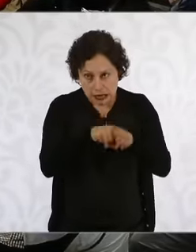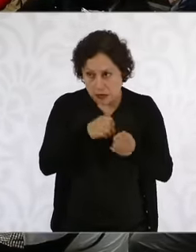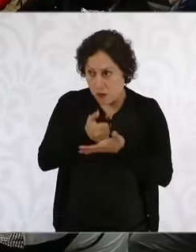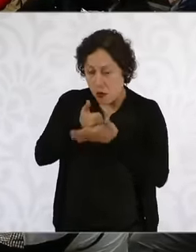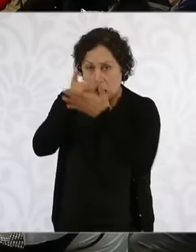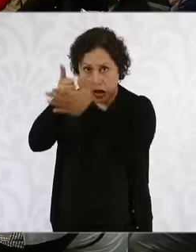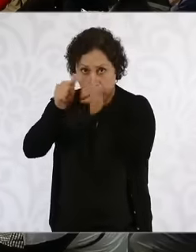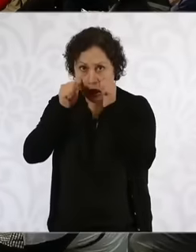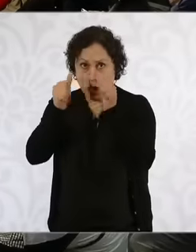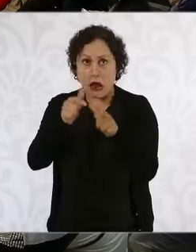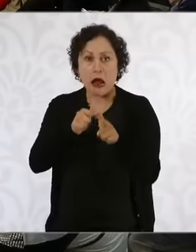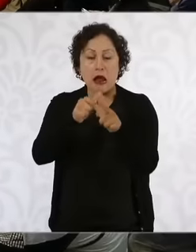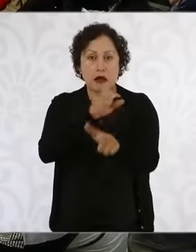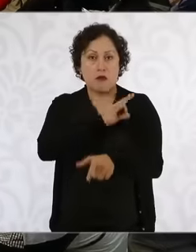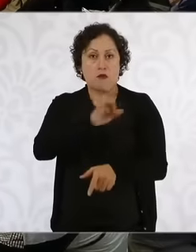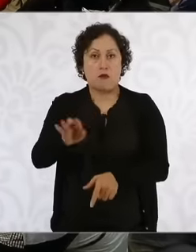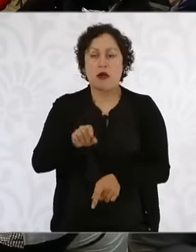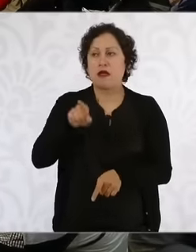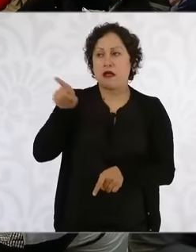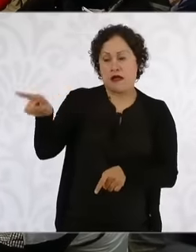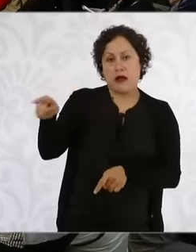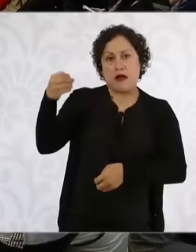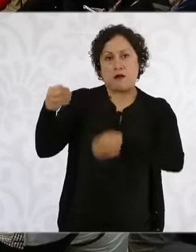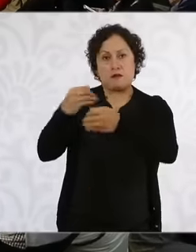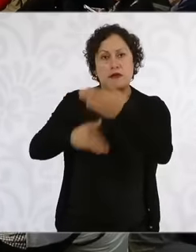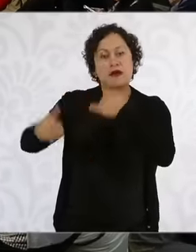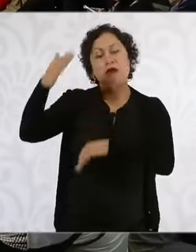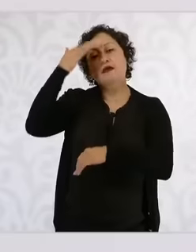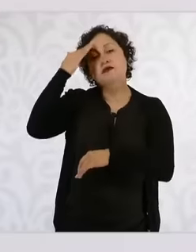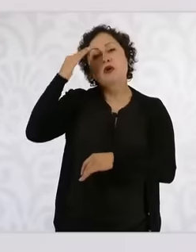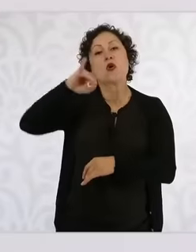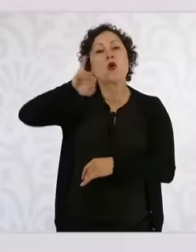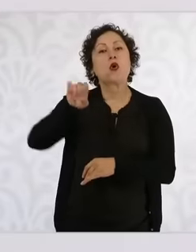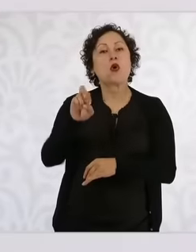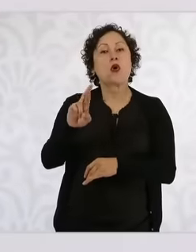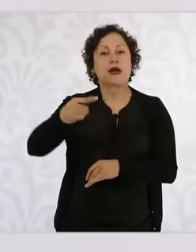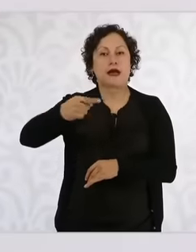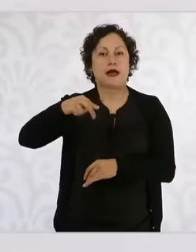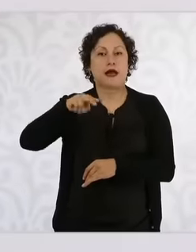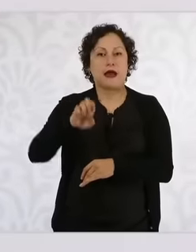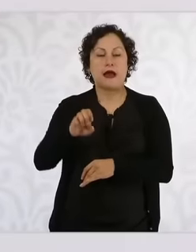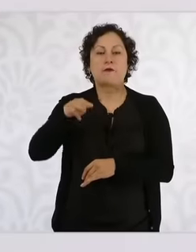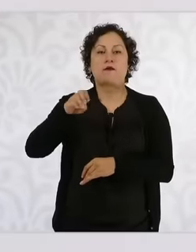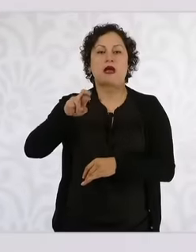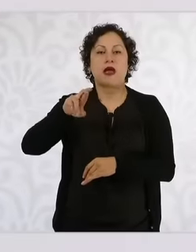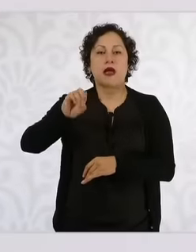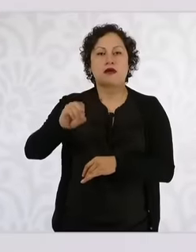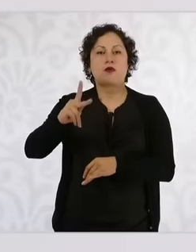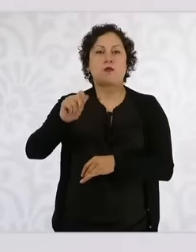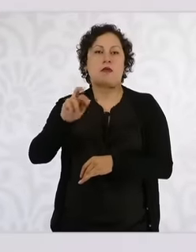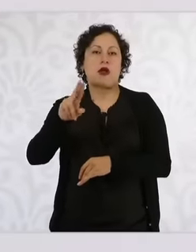called Jorge Mario Pardo Rebolledo. Yes, we tell the legal advisor Ernestina. Okay,